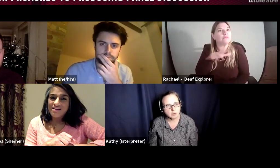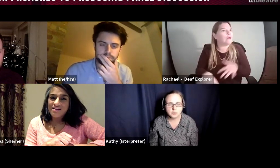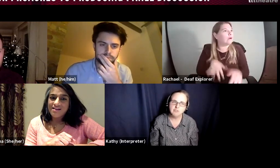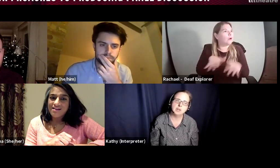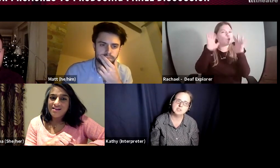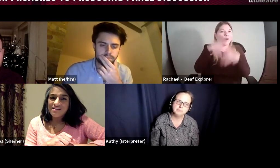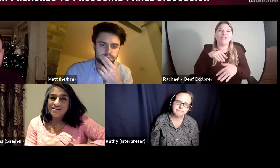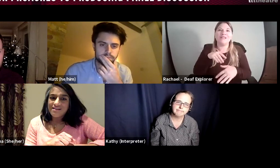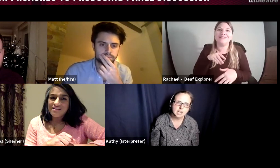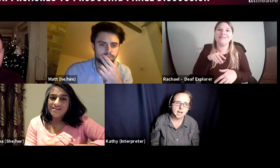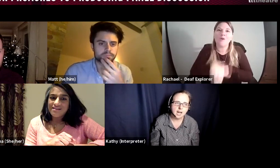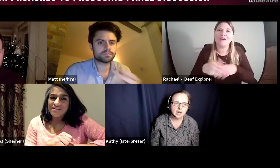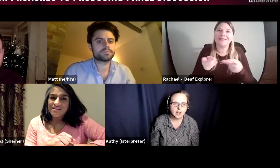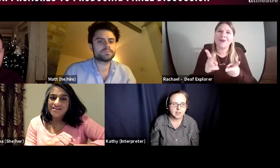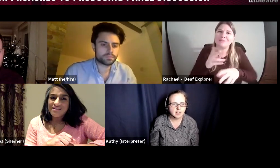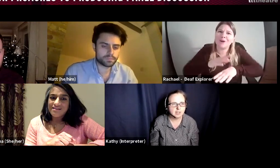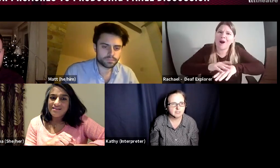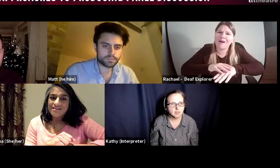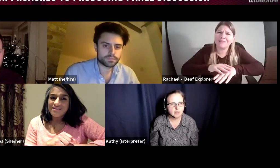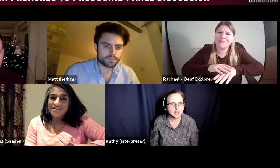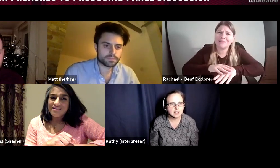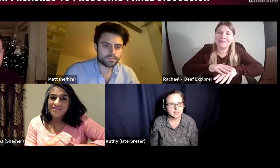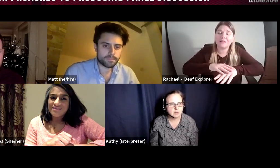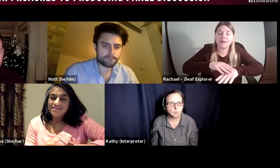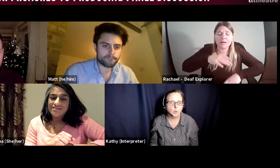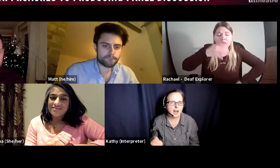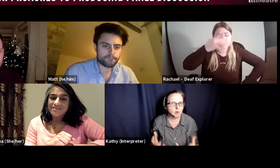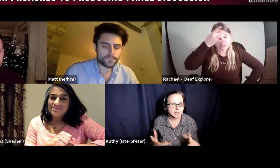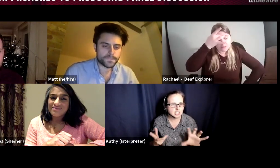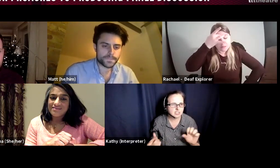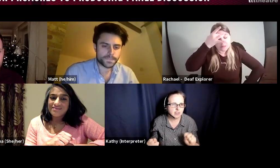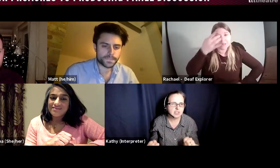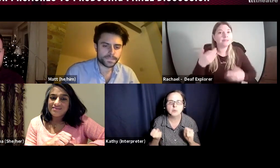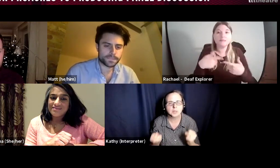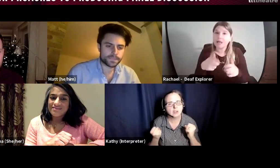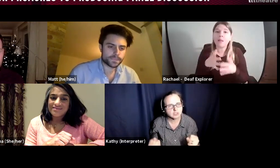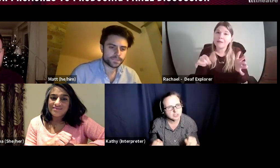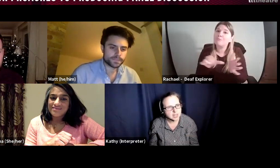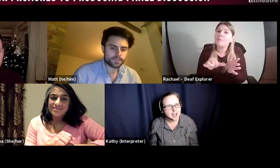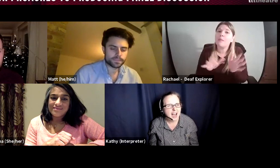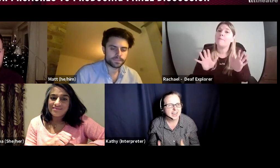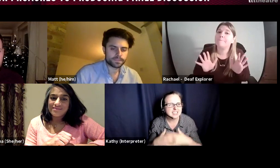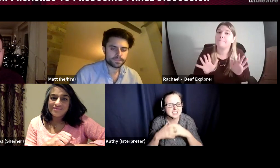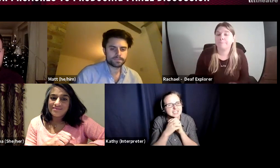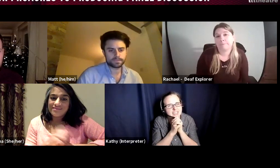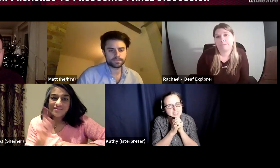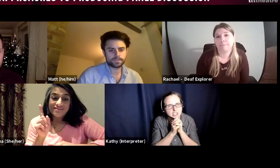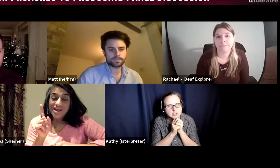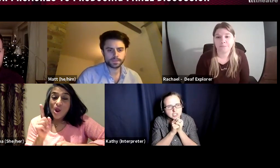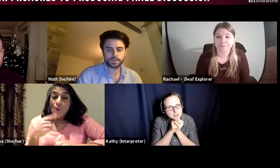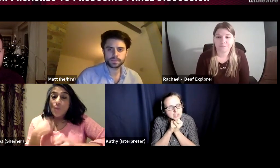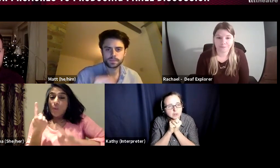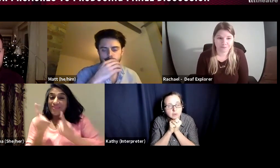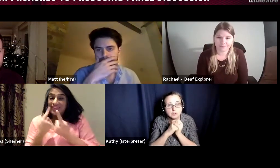a deaf person. They felt that oh will we justify the interpreting costs? And it's a huge issue you